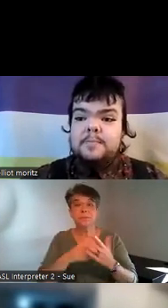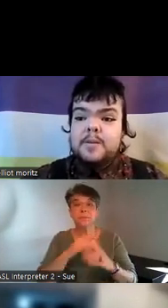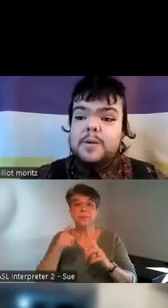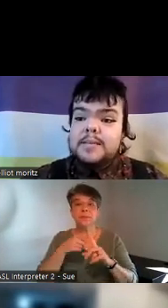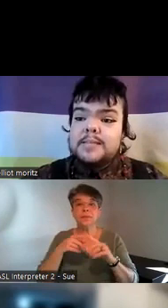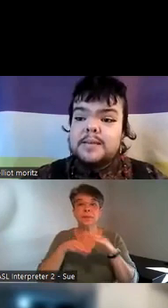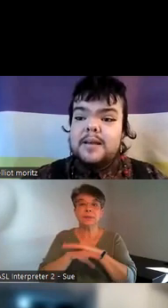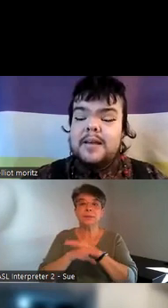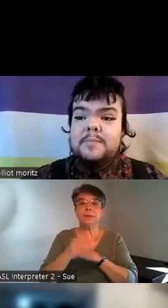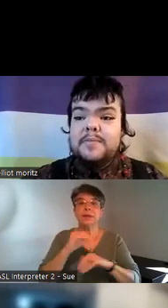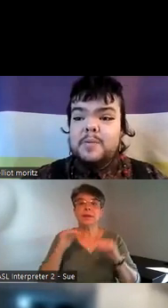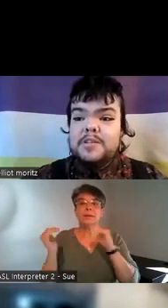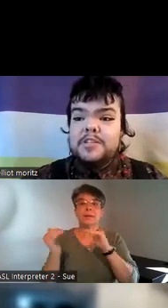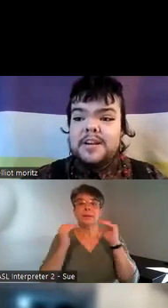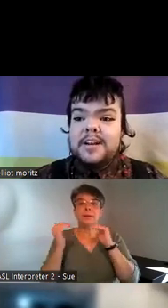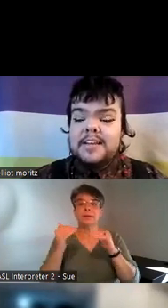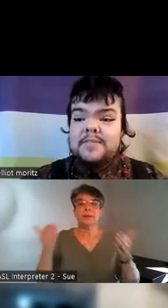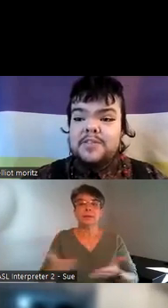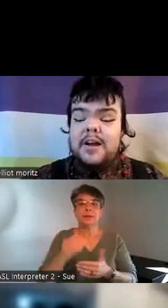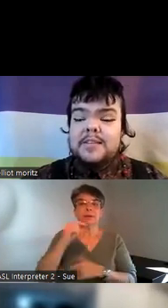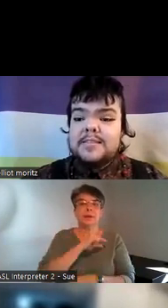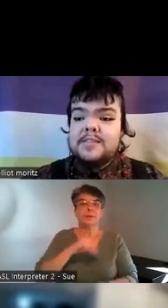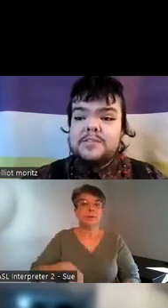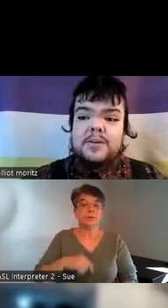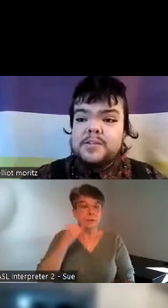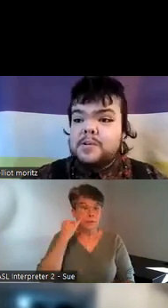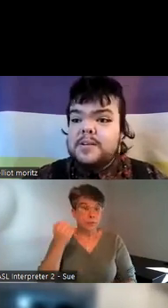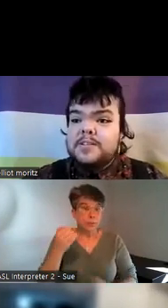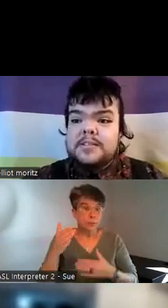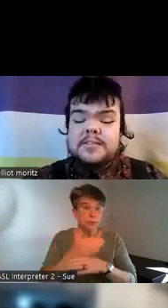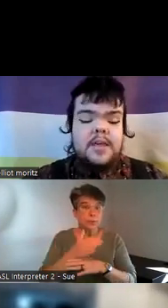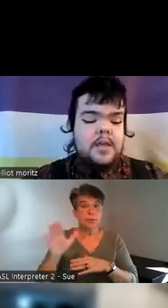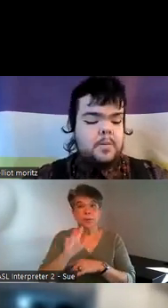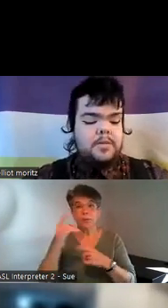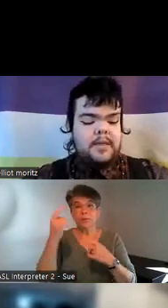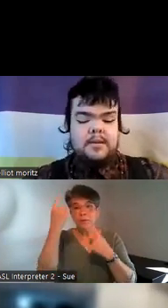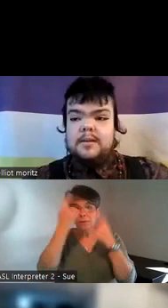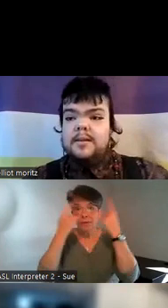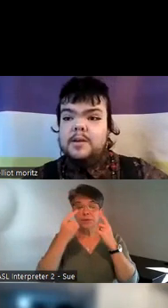um Queens um if you want want to share any of your thoughts and stories or questions within